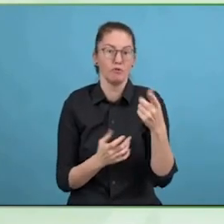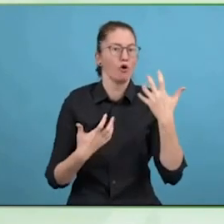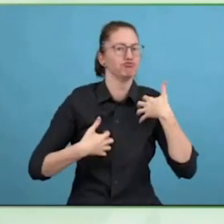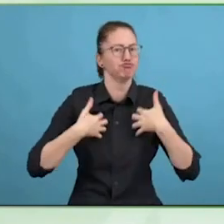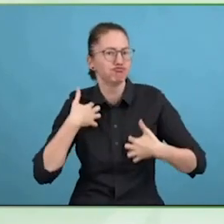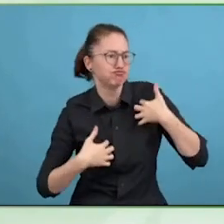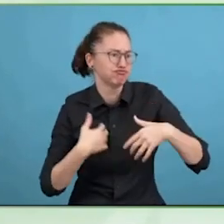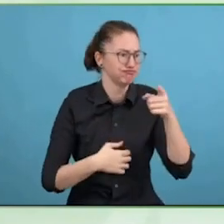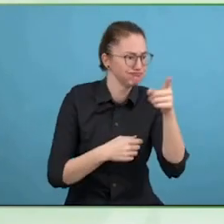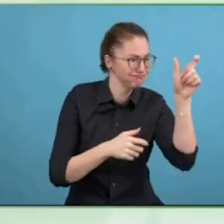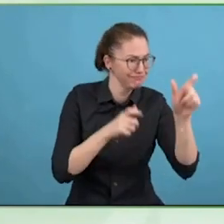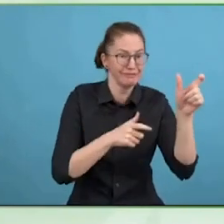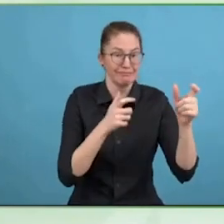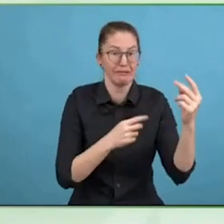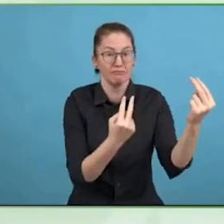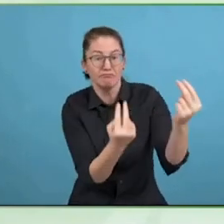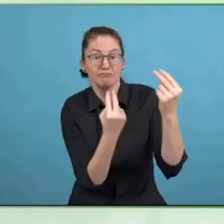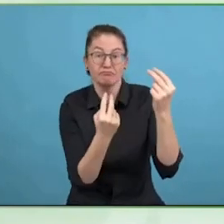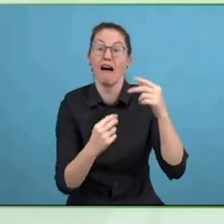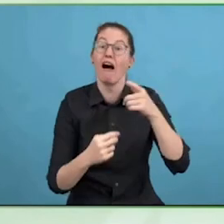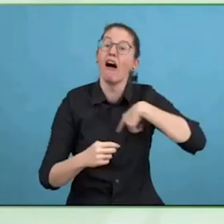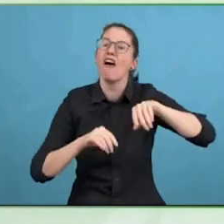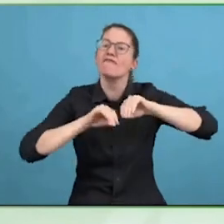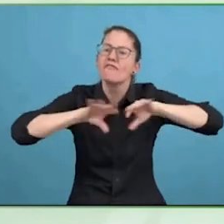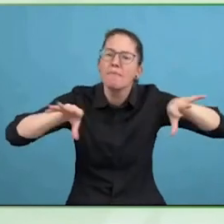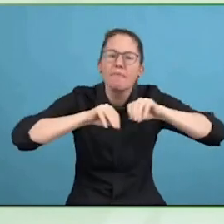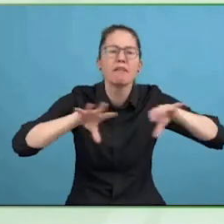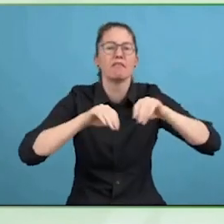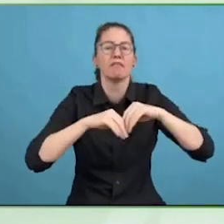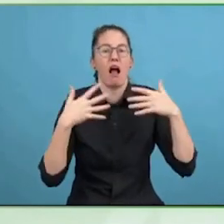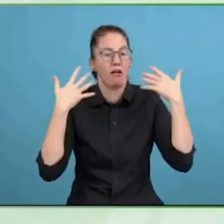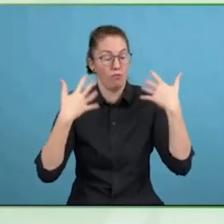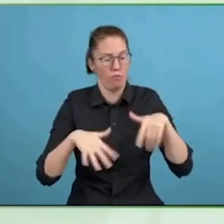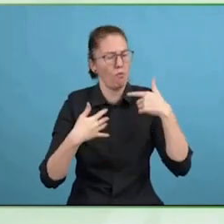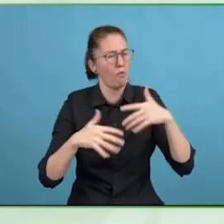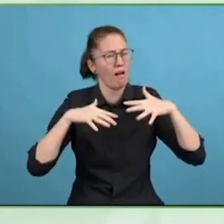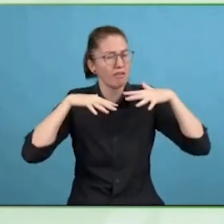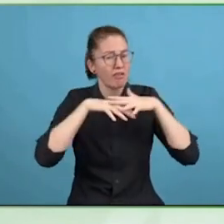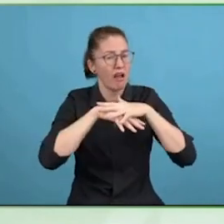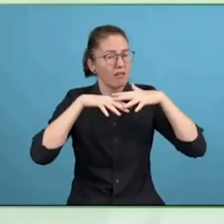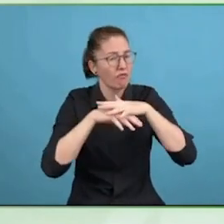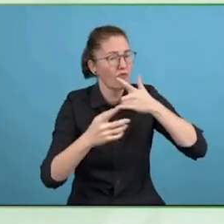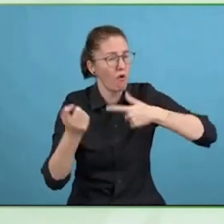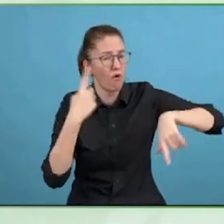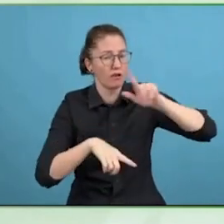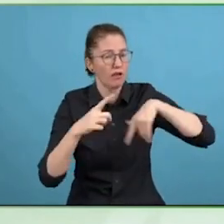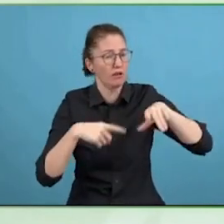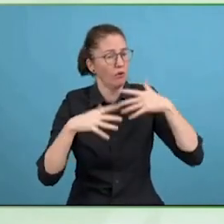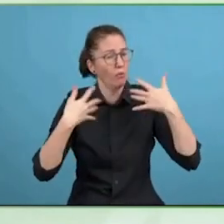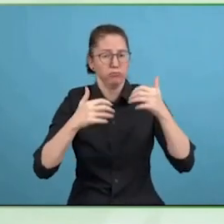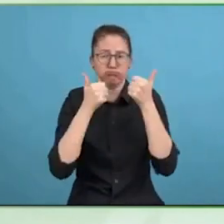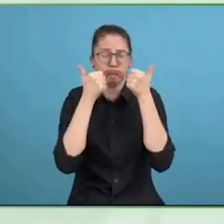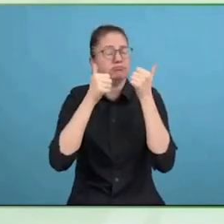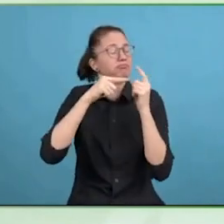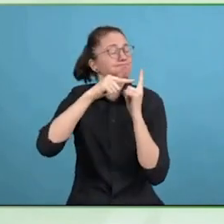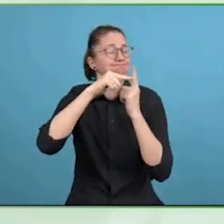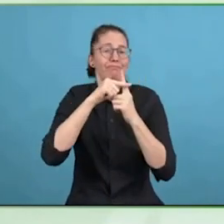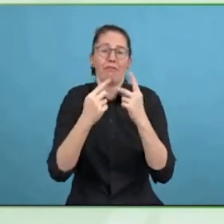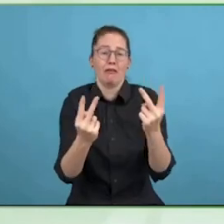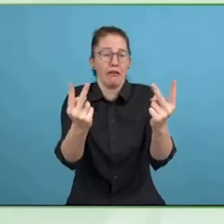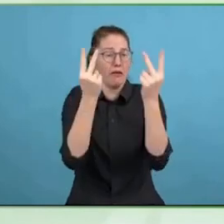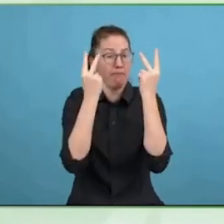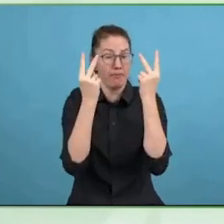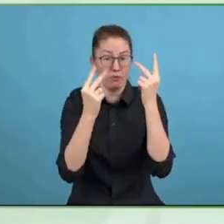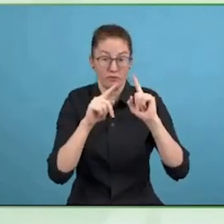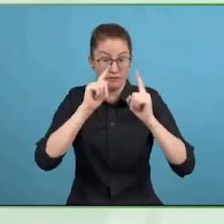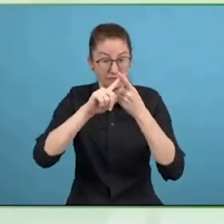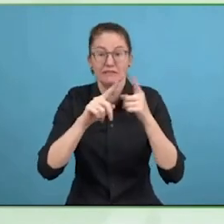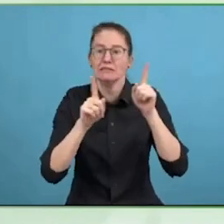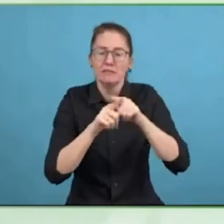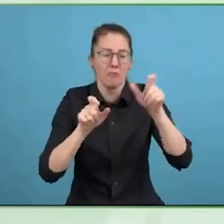And I have another question that is interesting, what are the next